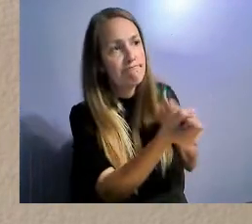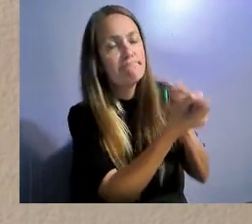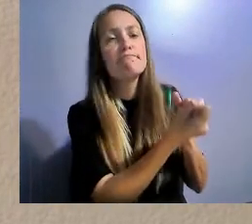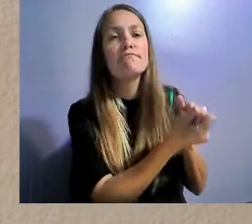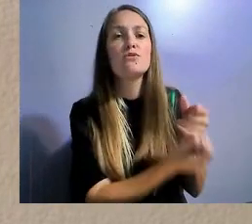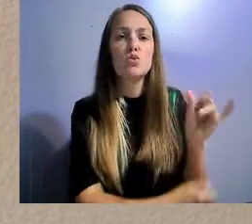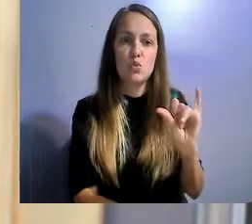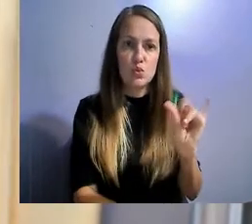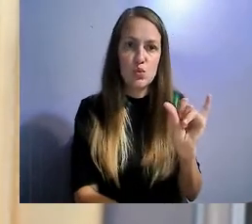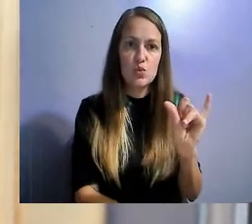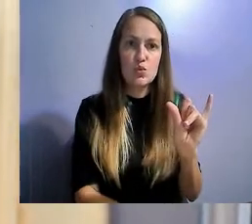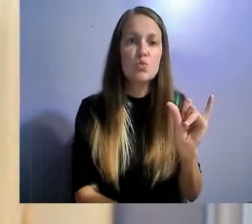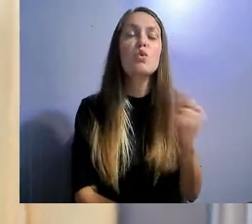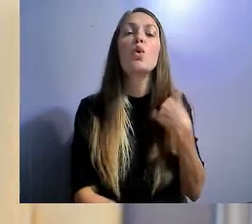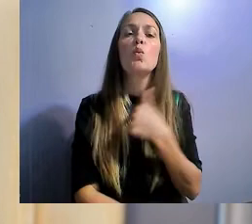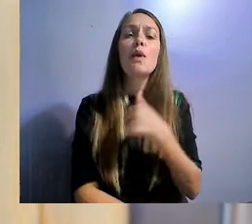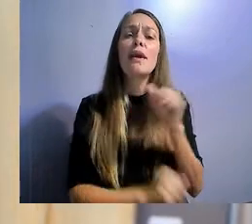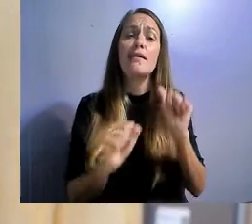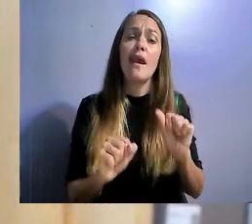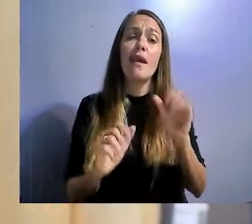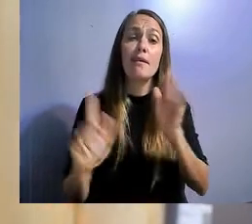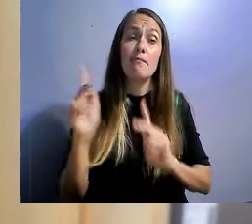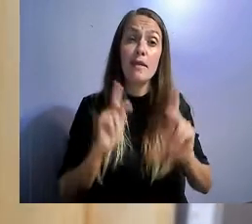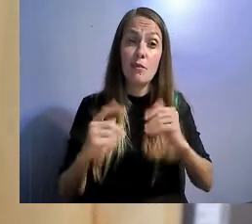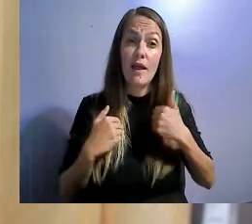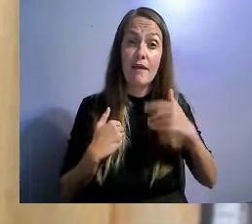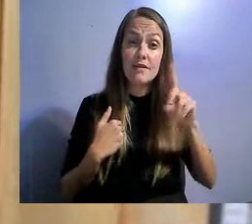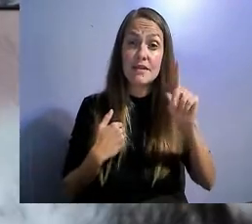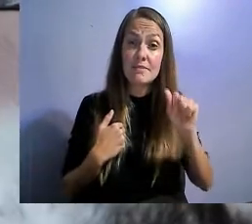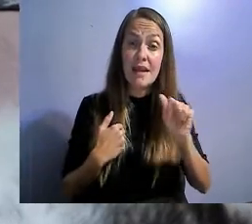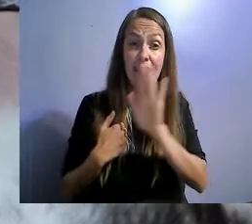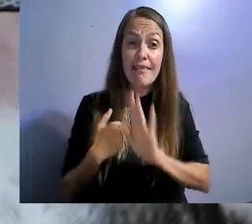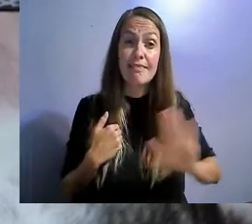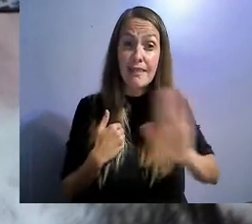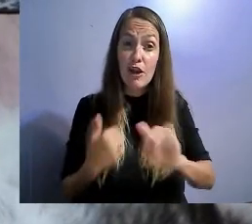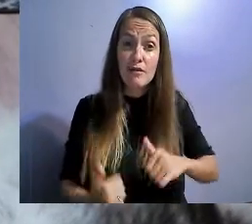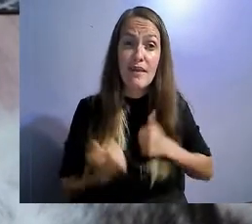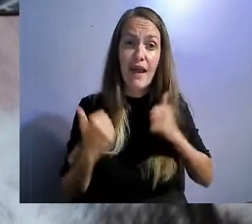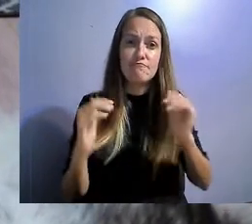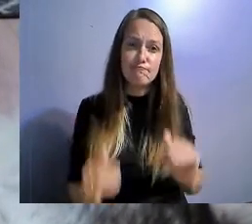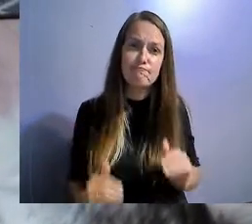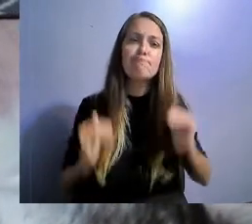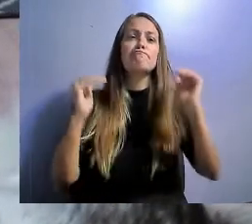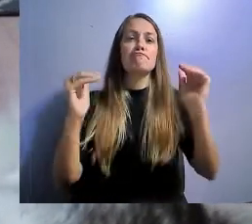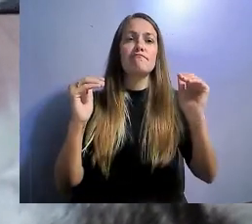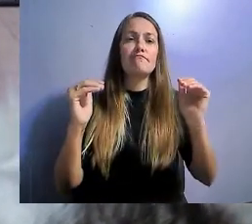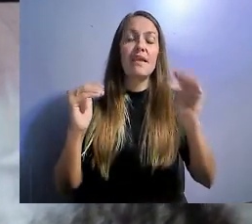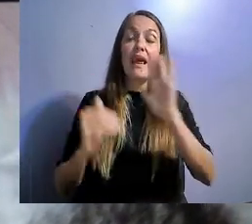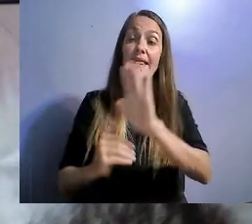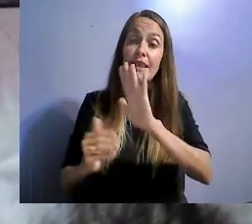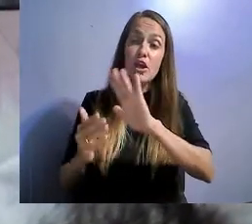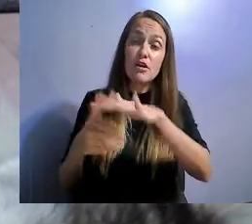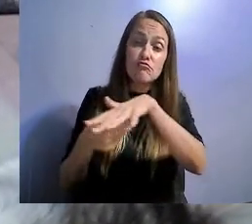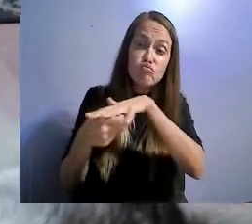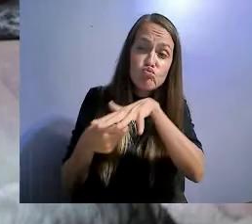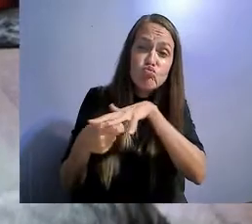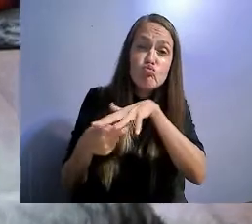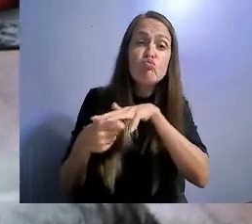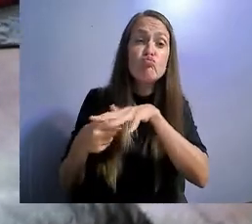disabilities. You know, in their neighborhoods, and their towns, in their counties and ultimately as a state.